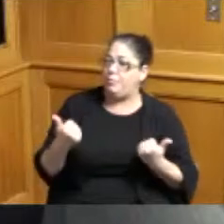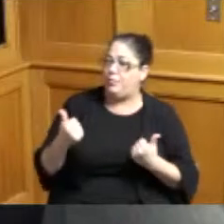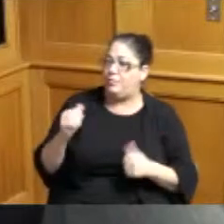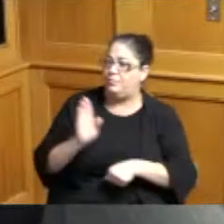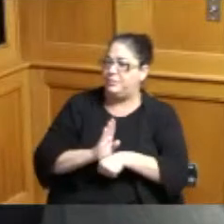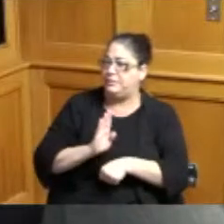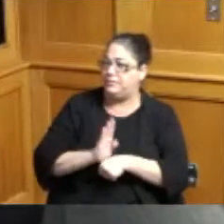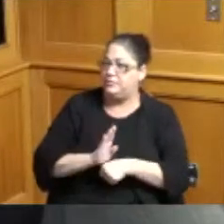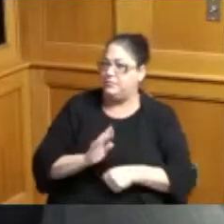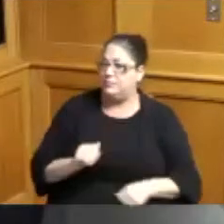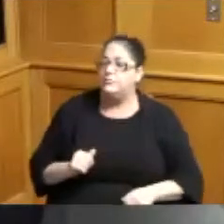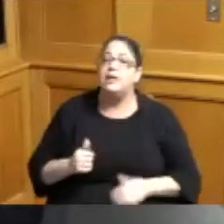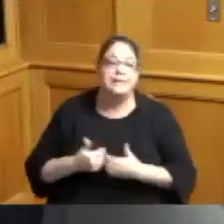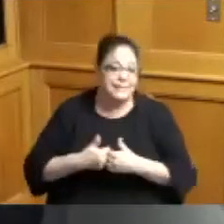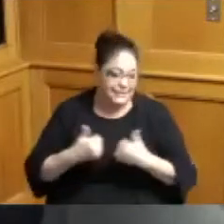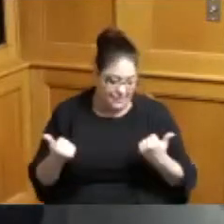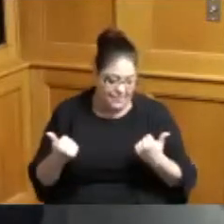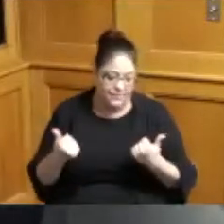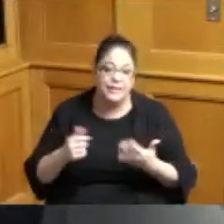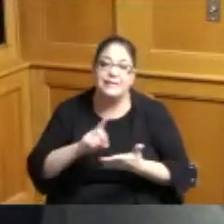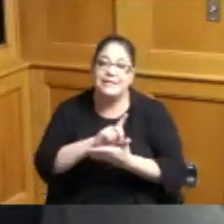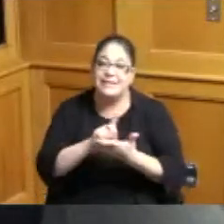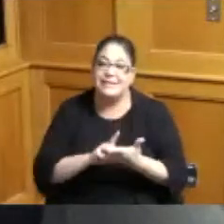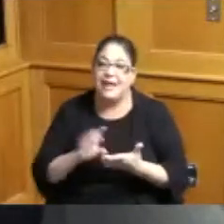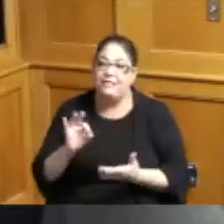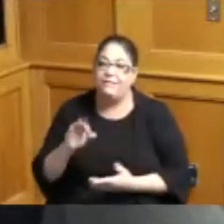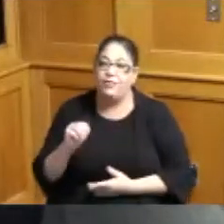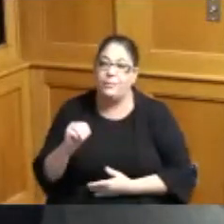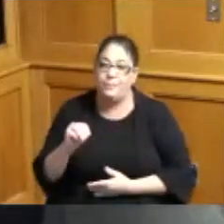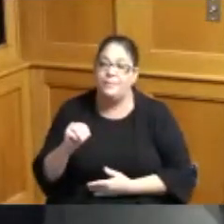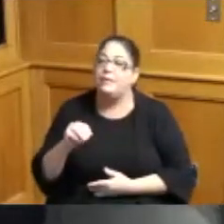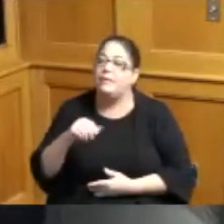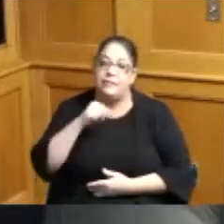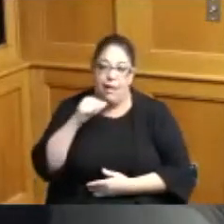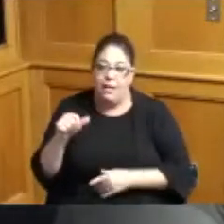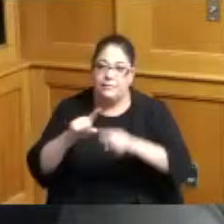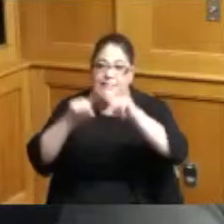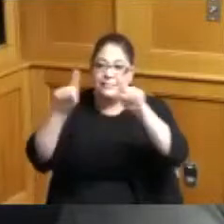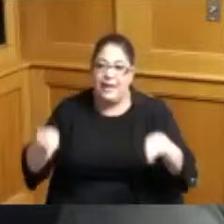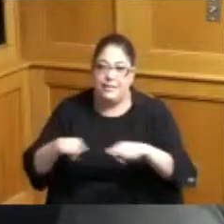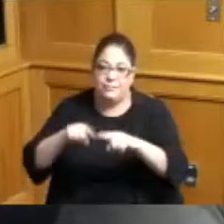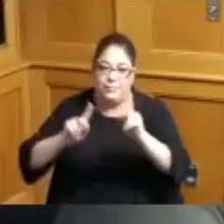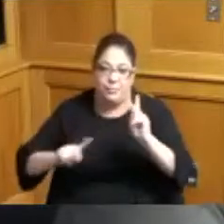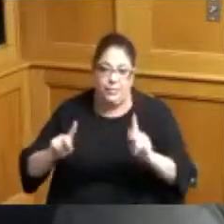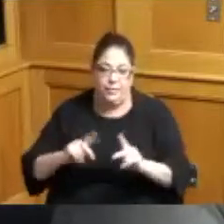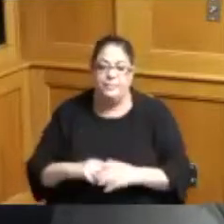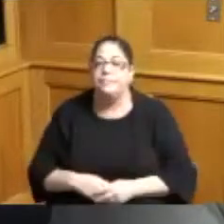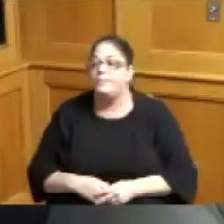looking into this is a design firm gotcha okay yes yeah I just wanted to bring that up because I'm